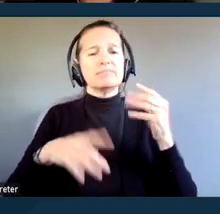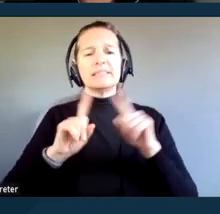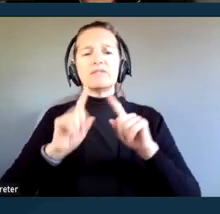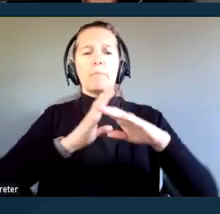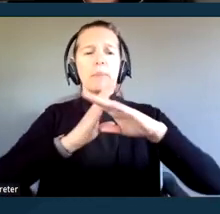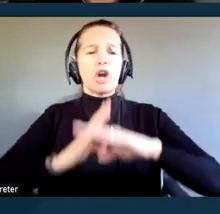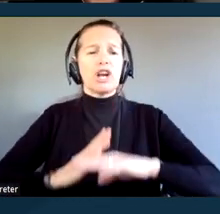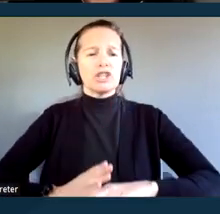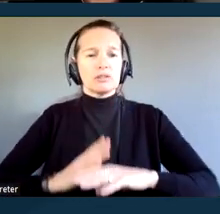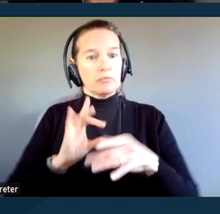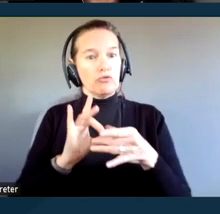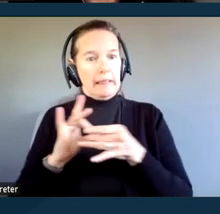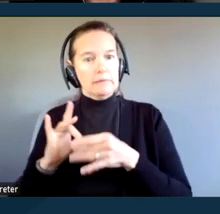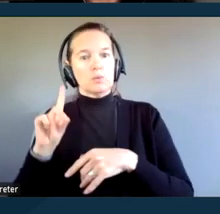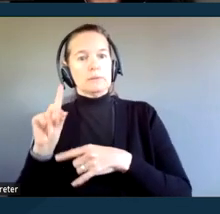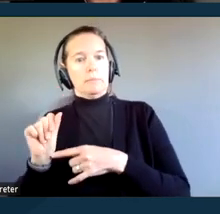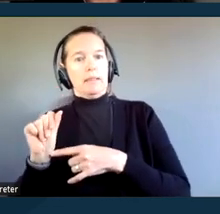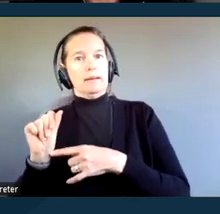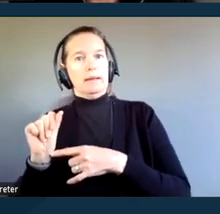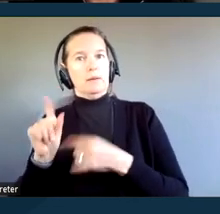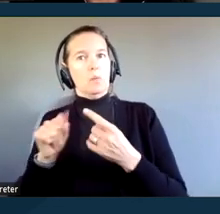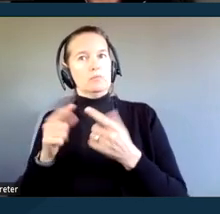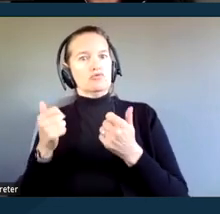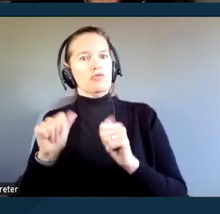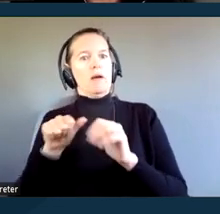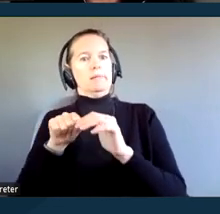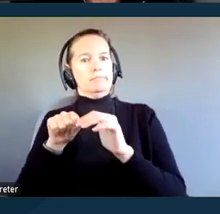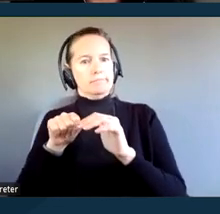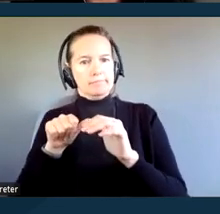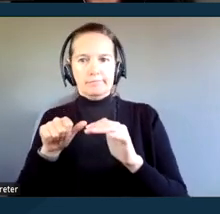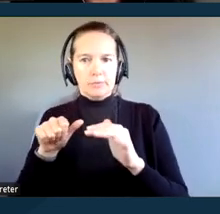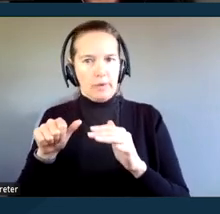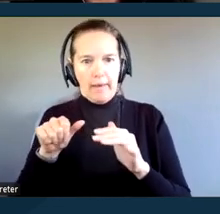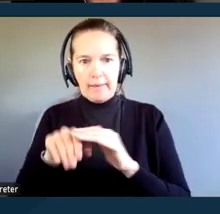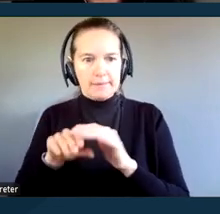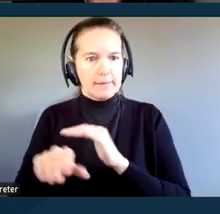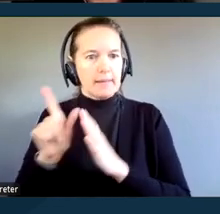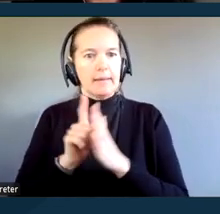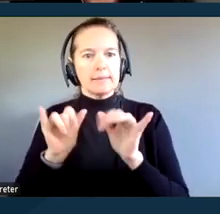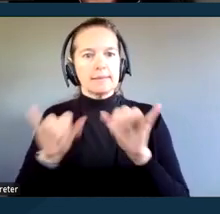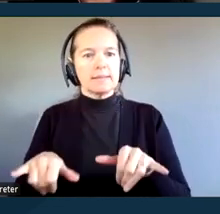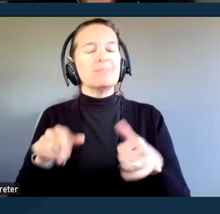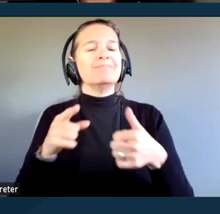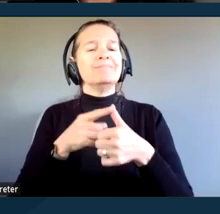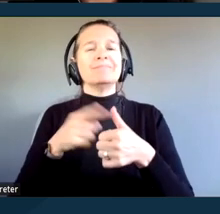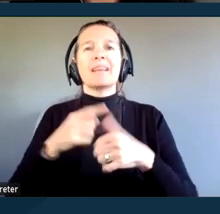when they try to access the legal system. For example, court technology platforms that are not accessible